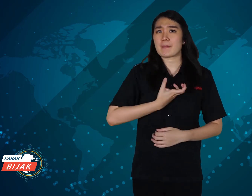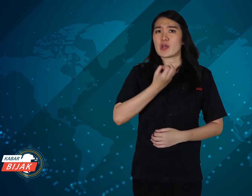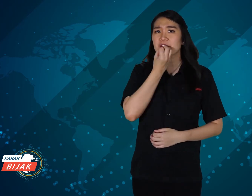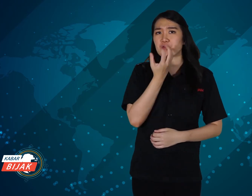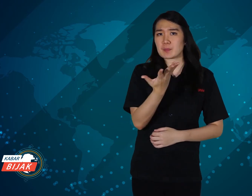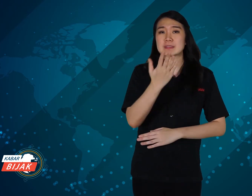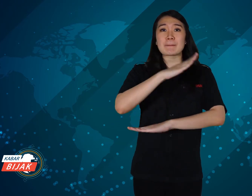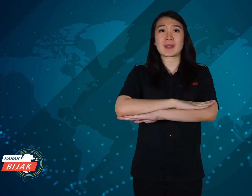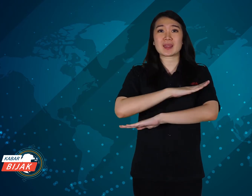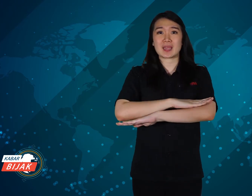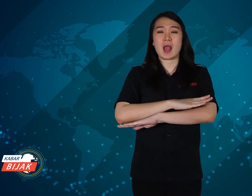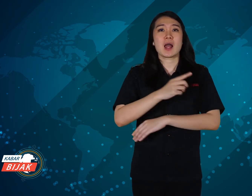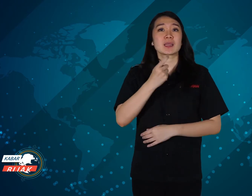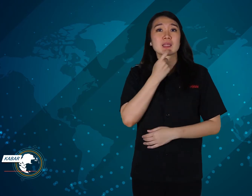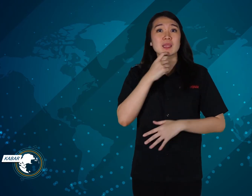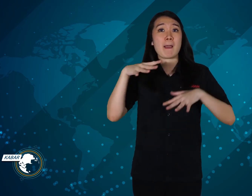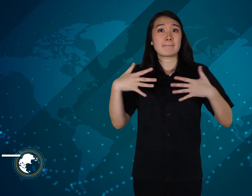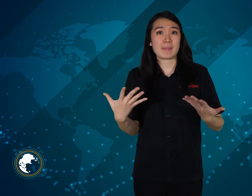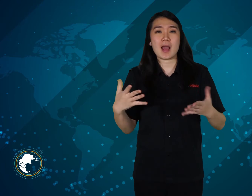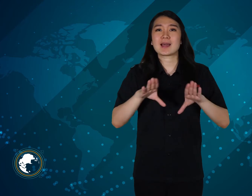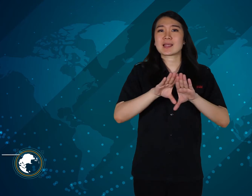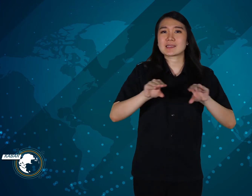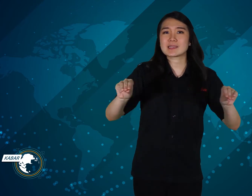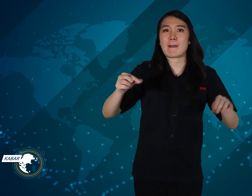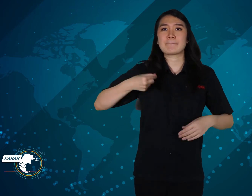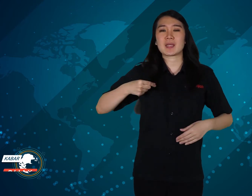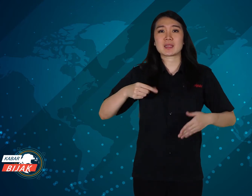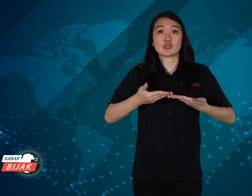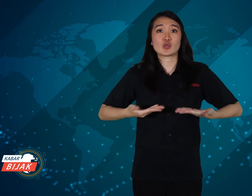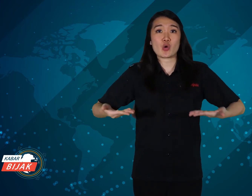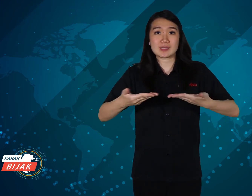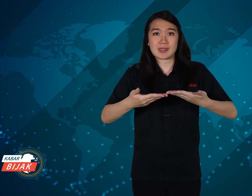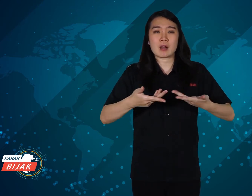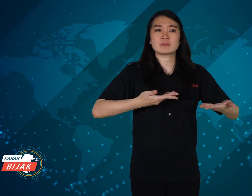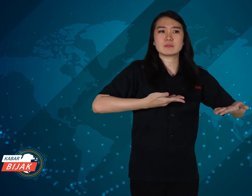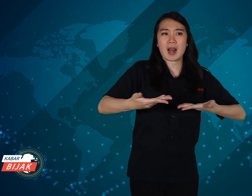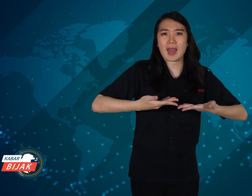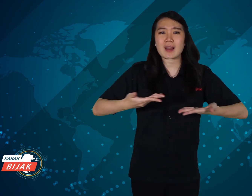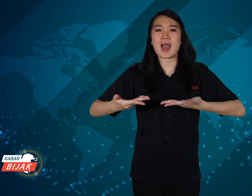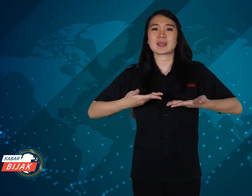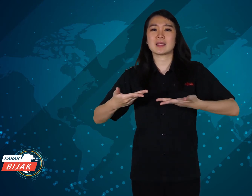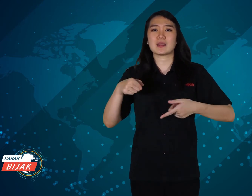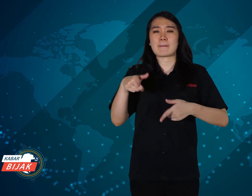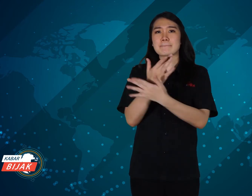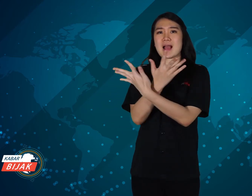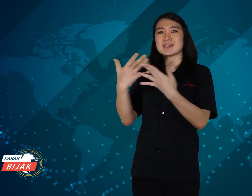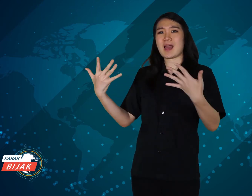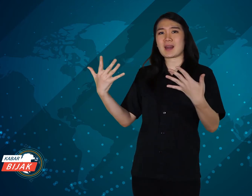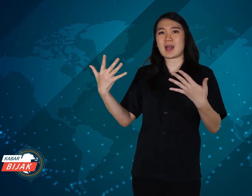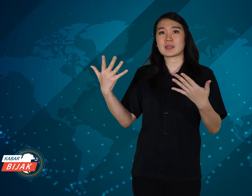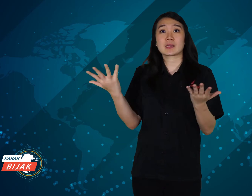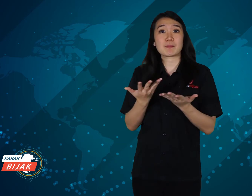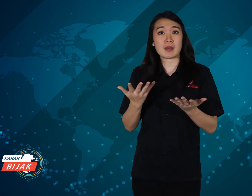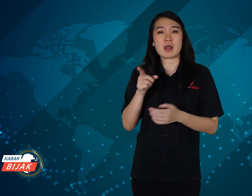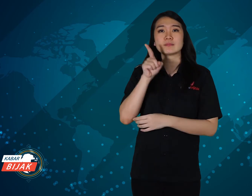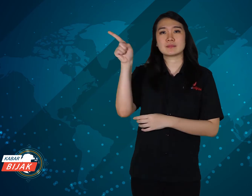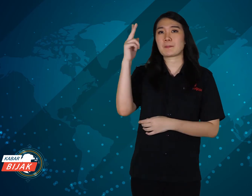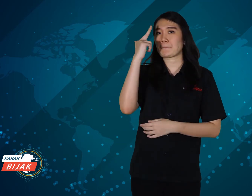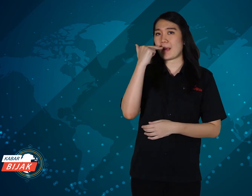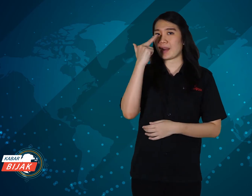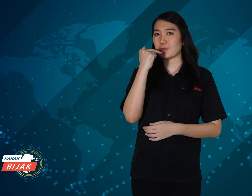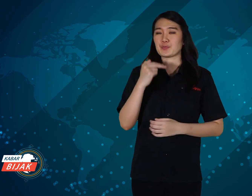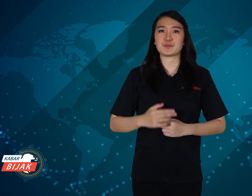I want to share news about work The Minister of Social Affairs serves the people of Bandung.